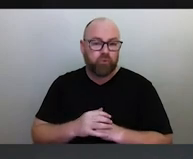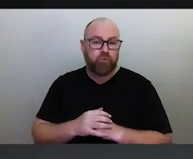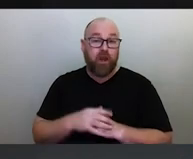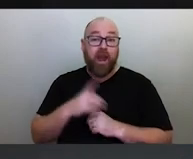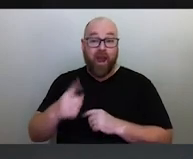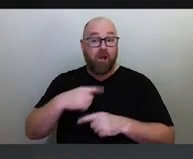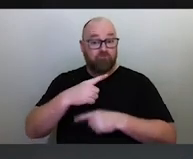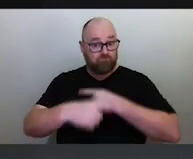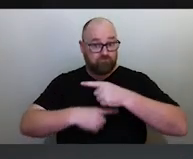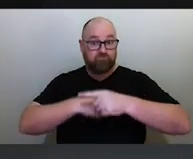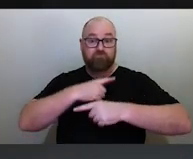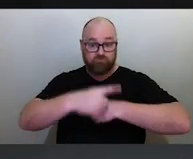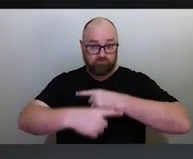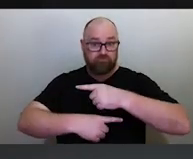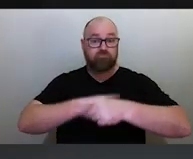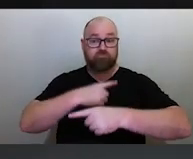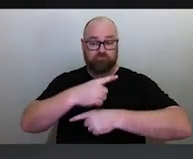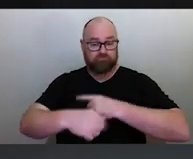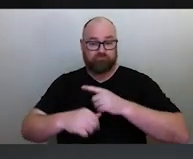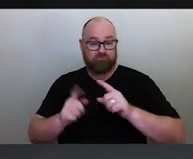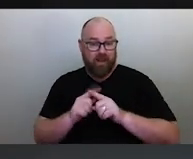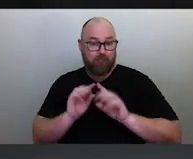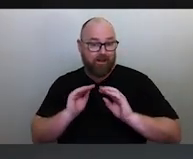just like our education system, just like the